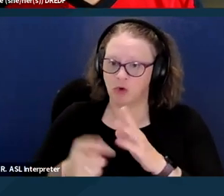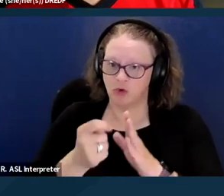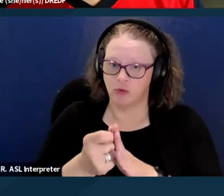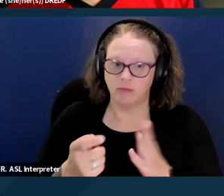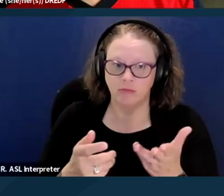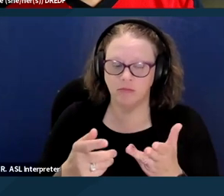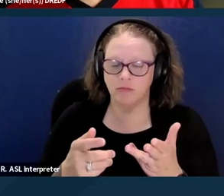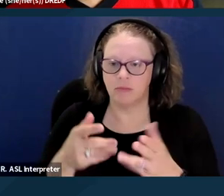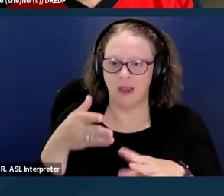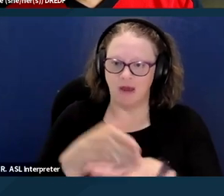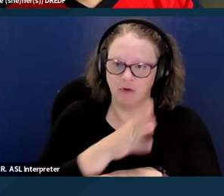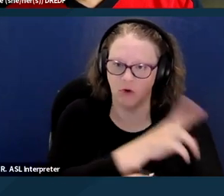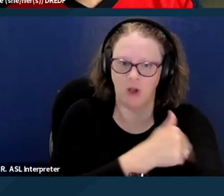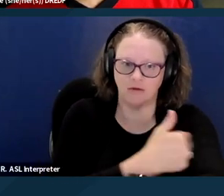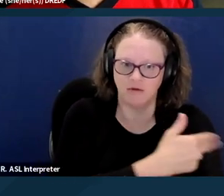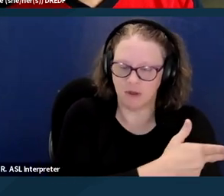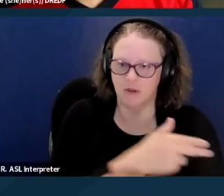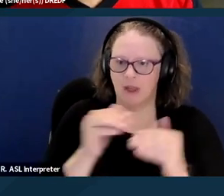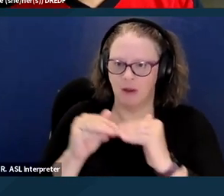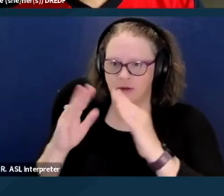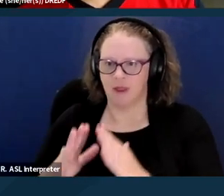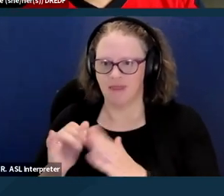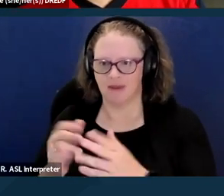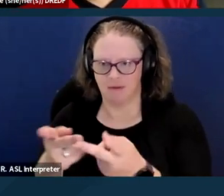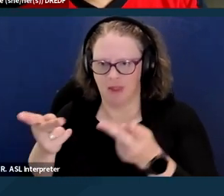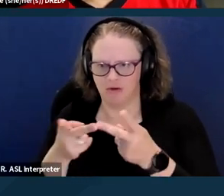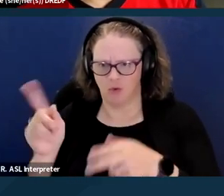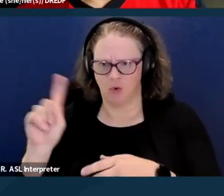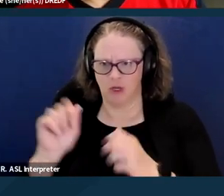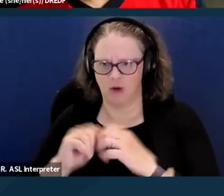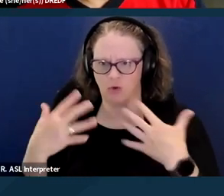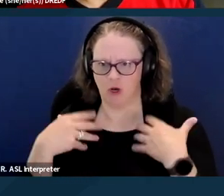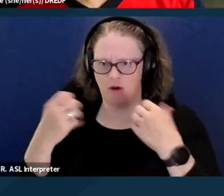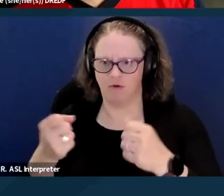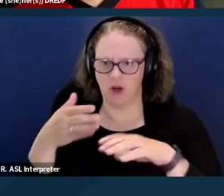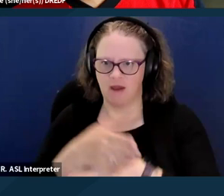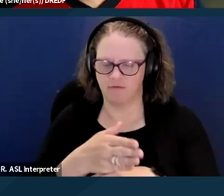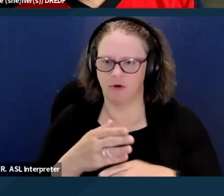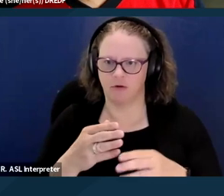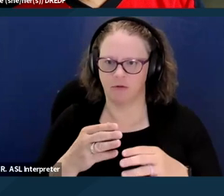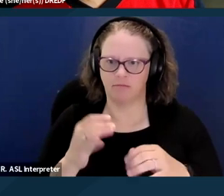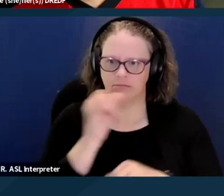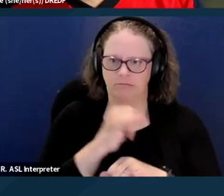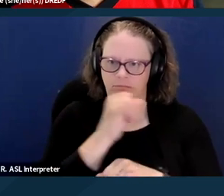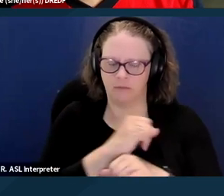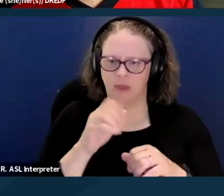looks at a place to recover after institutional care, and note that this requires